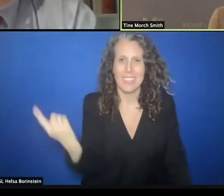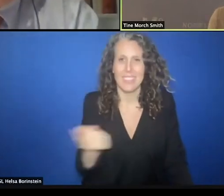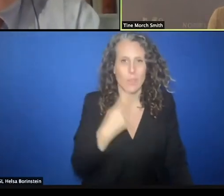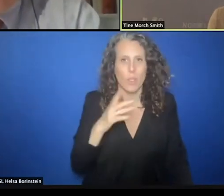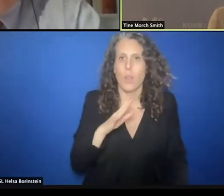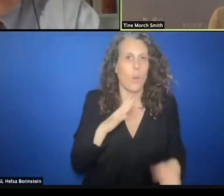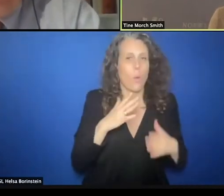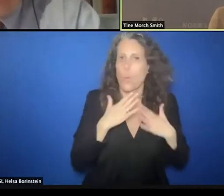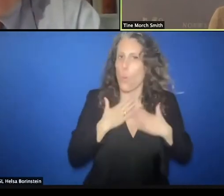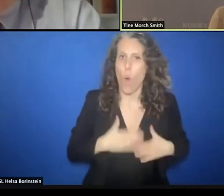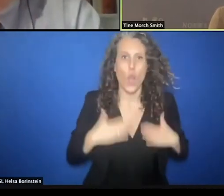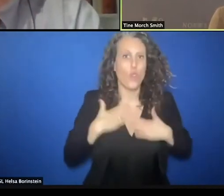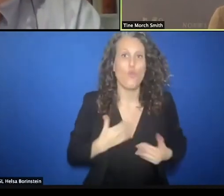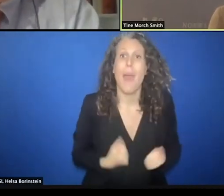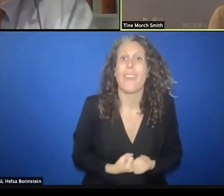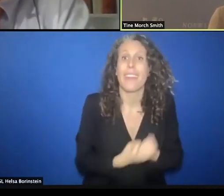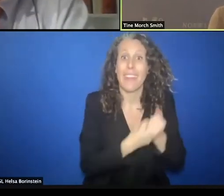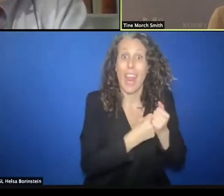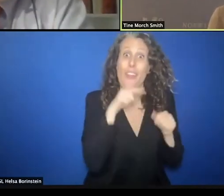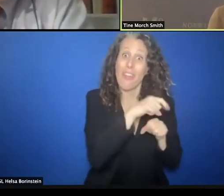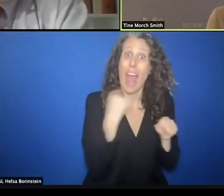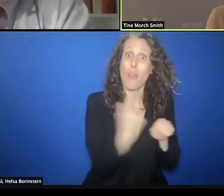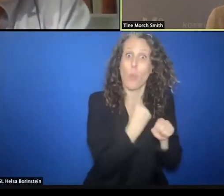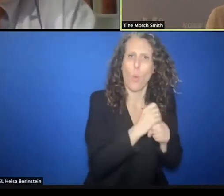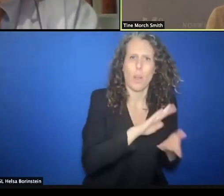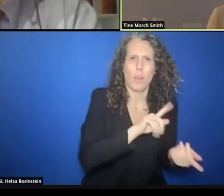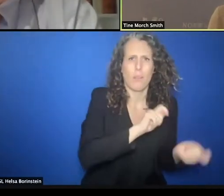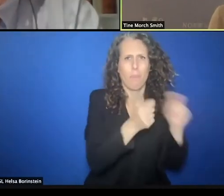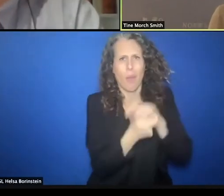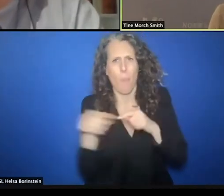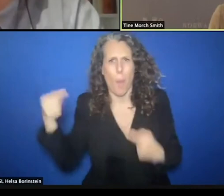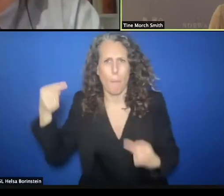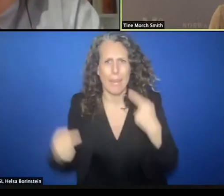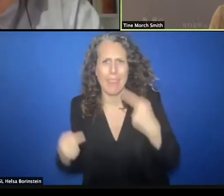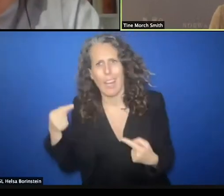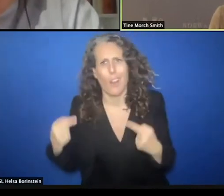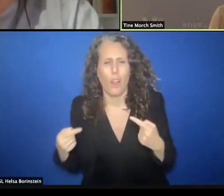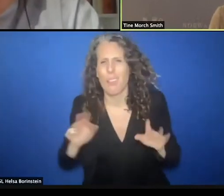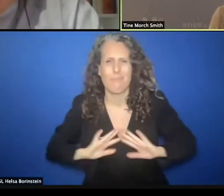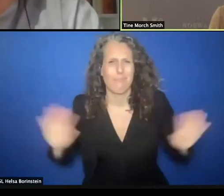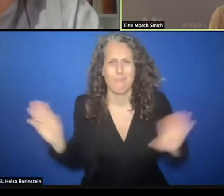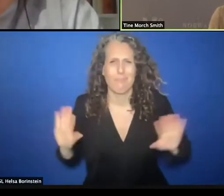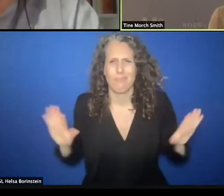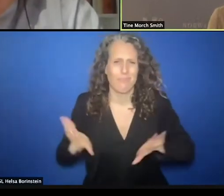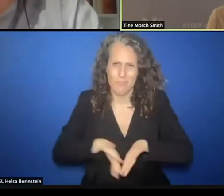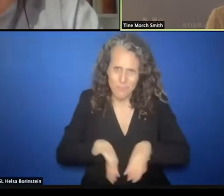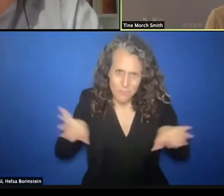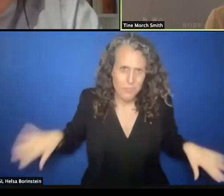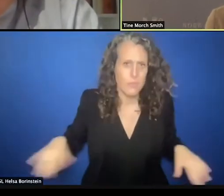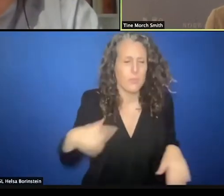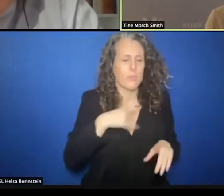humanitarian efforts. Our plan is at least to at least maintain operational and results oriented